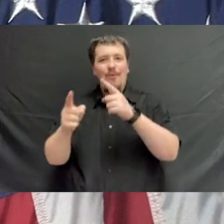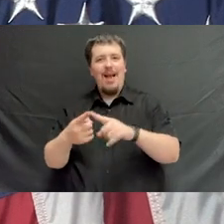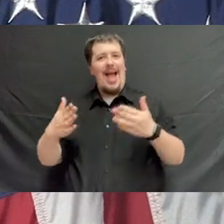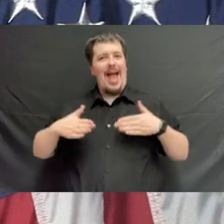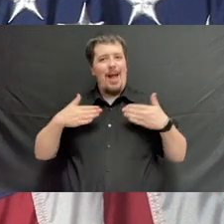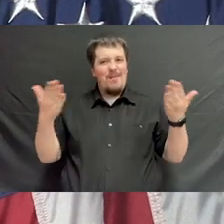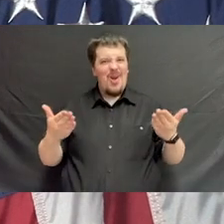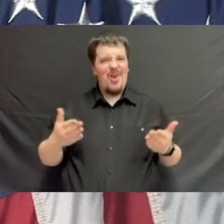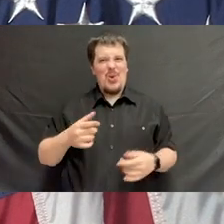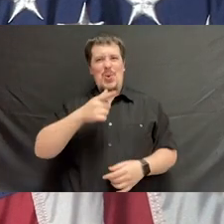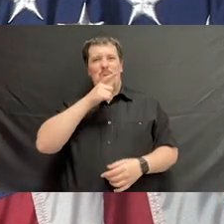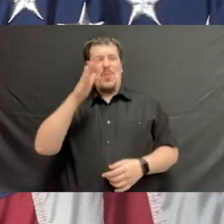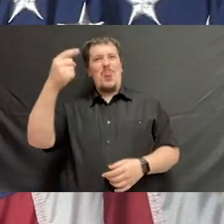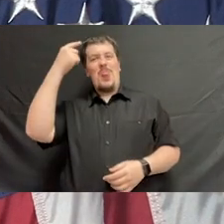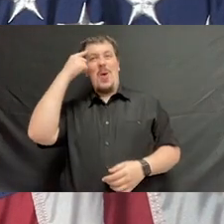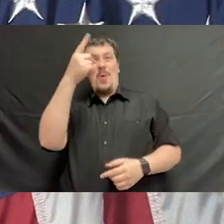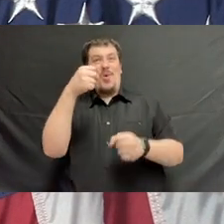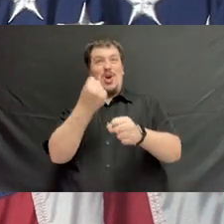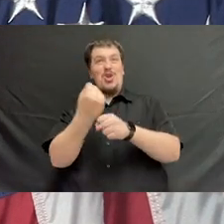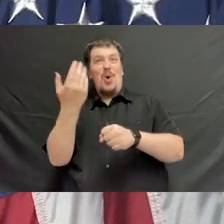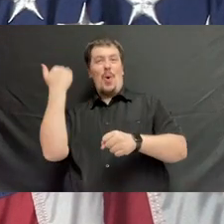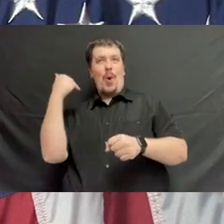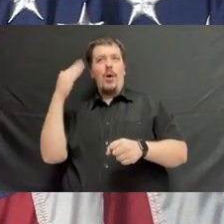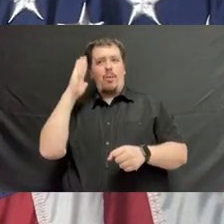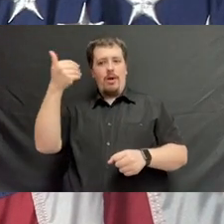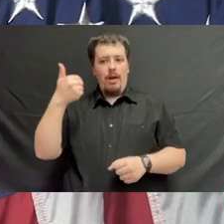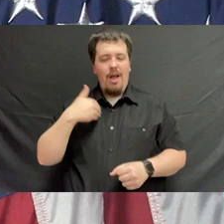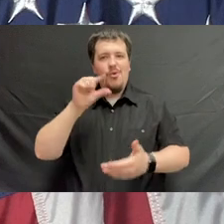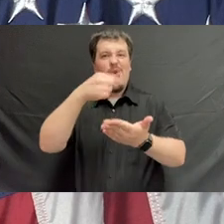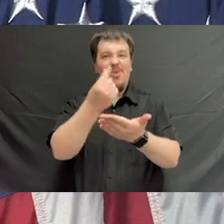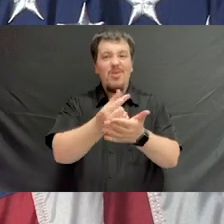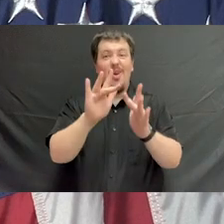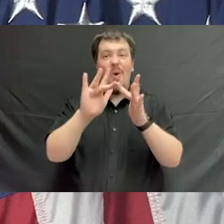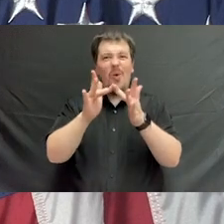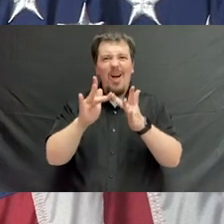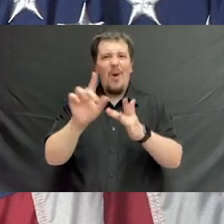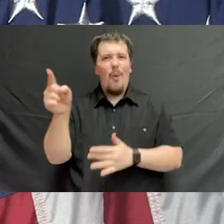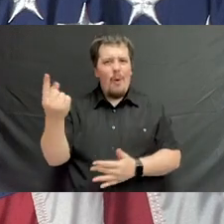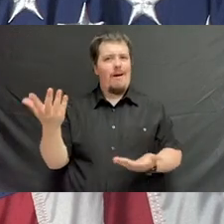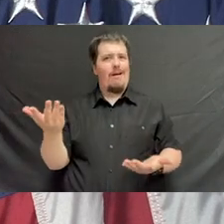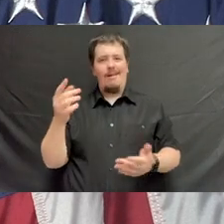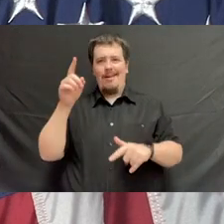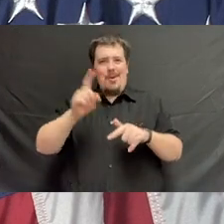Who would have thought a year ago that we'd be having this graduation virtual. No one could have ever believed it.